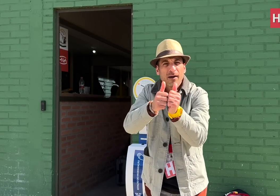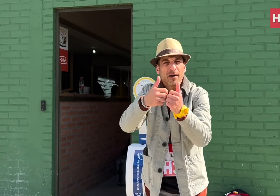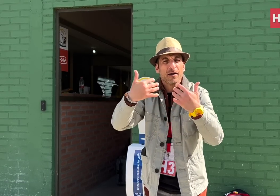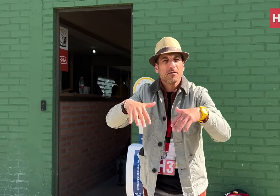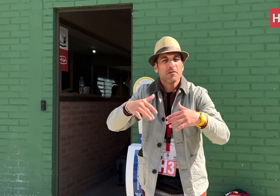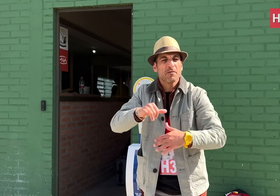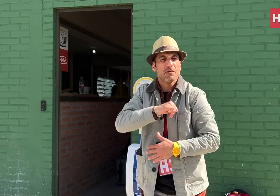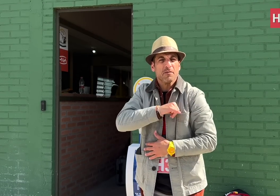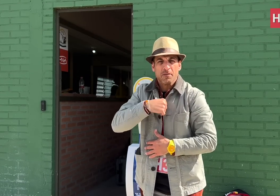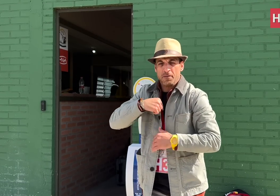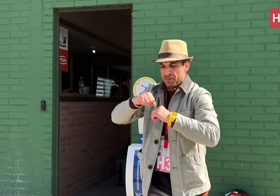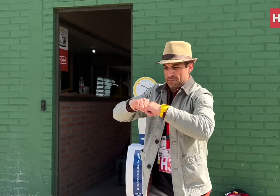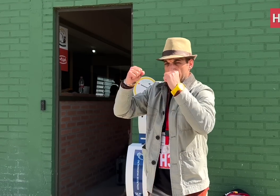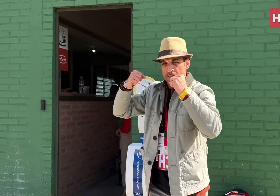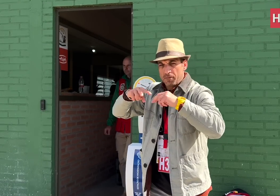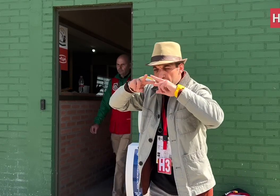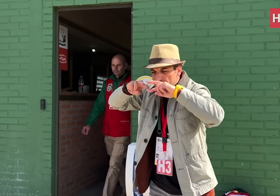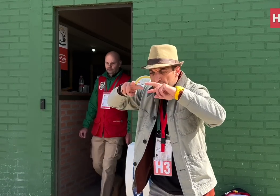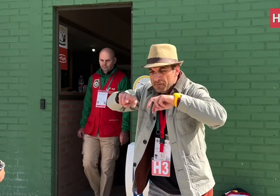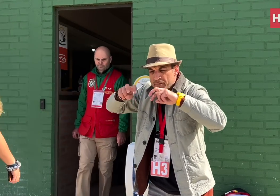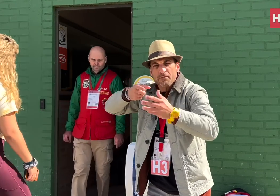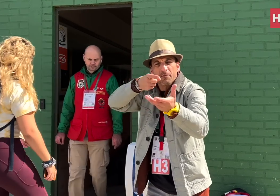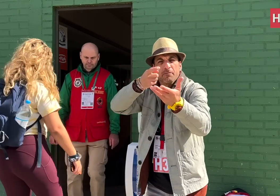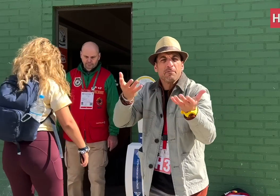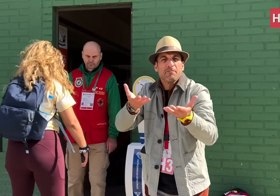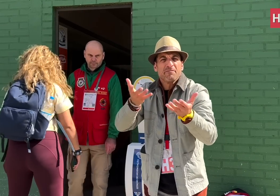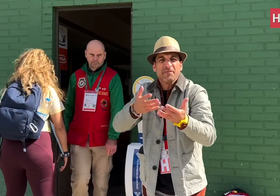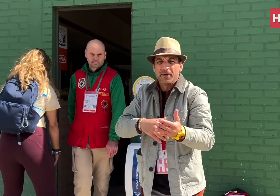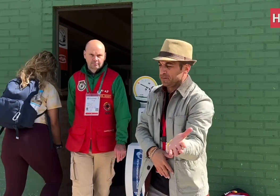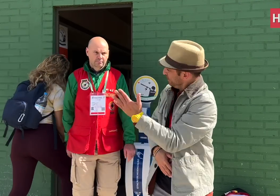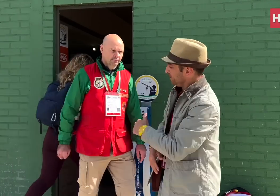I’m here to explore more about the sport. Join me!